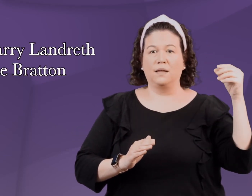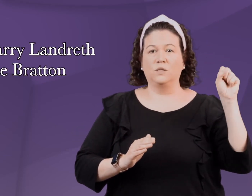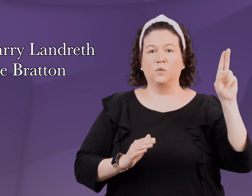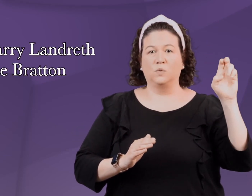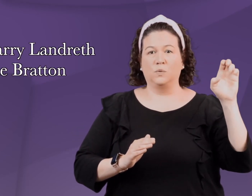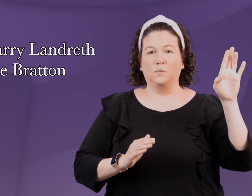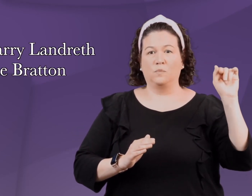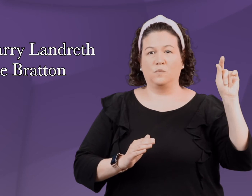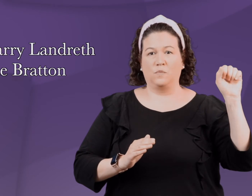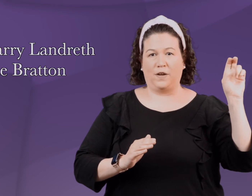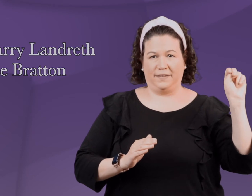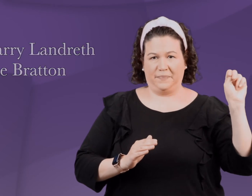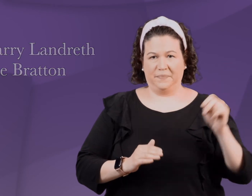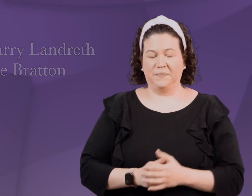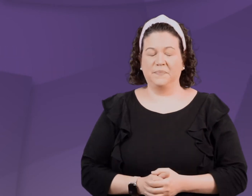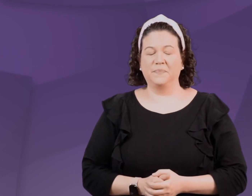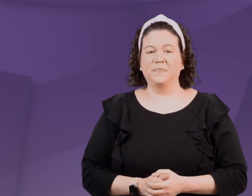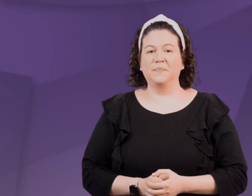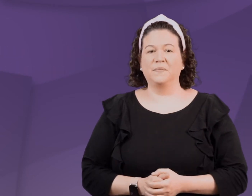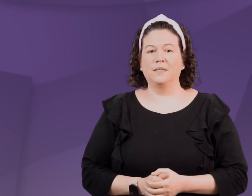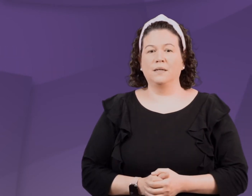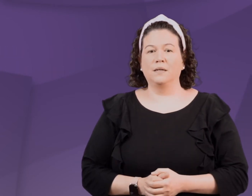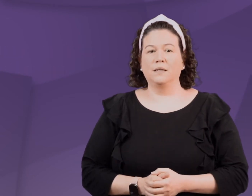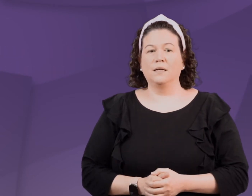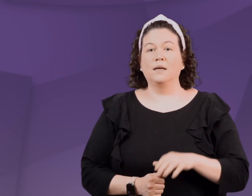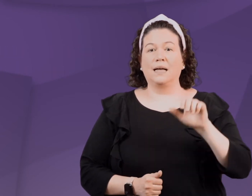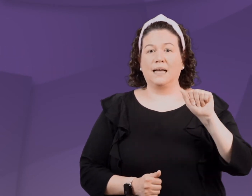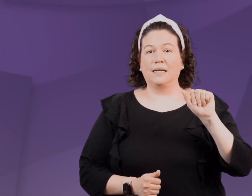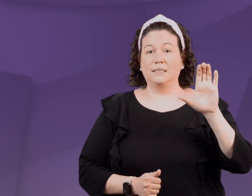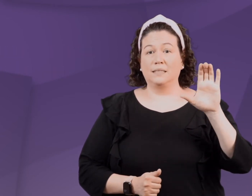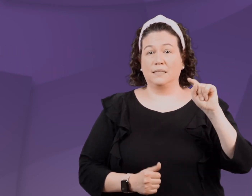by Dr. Garry Landreth and Dr. Sue Bratton.